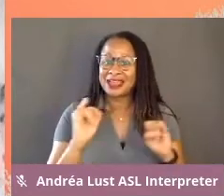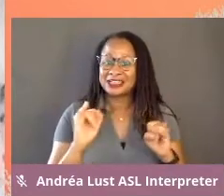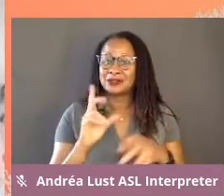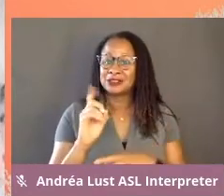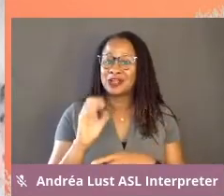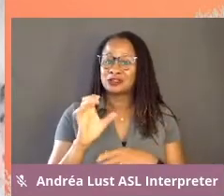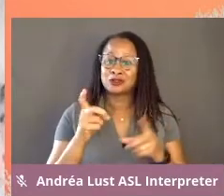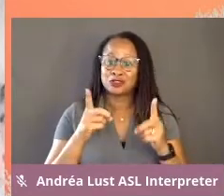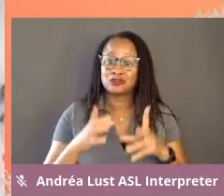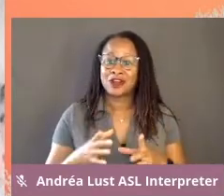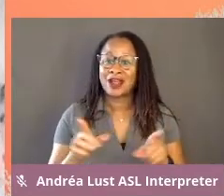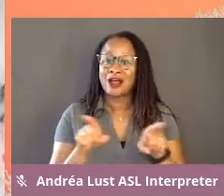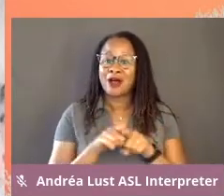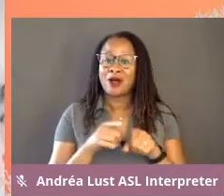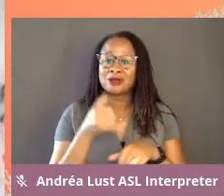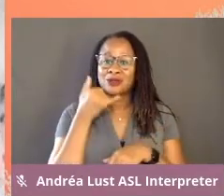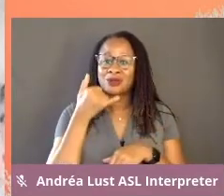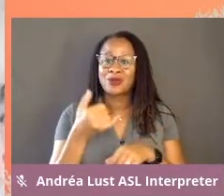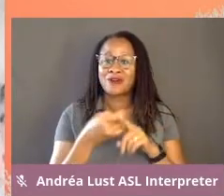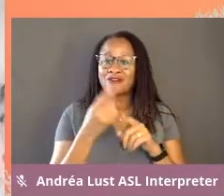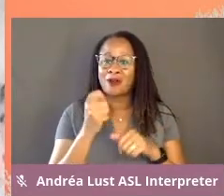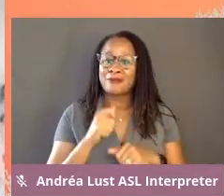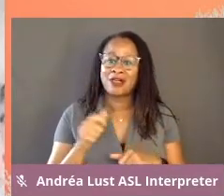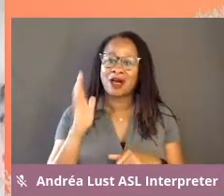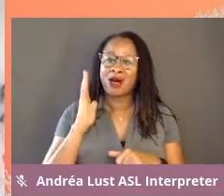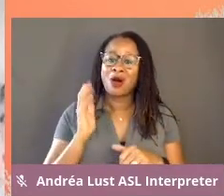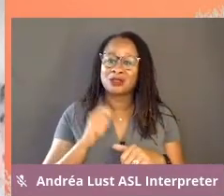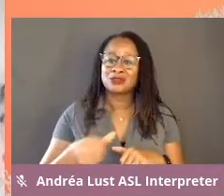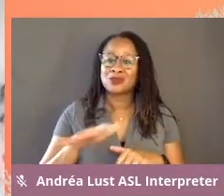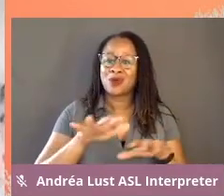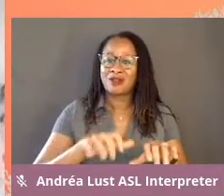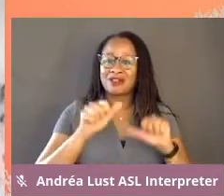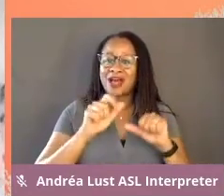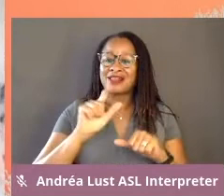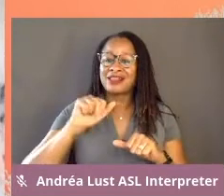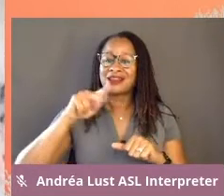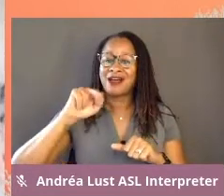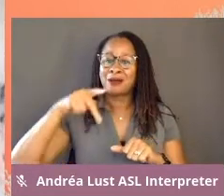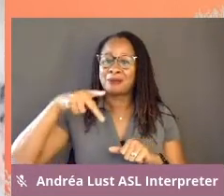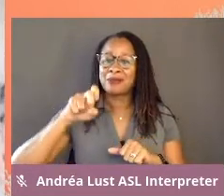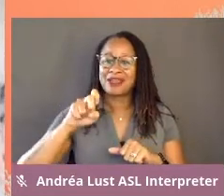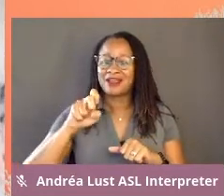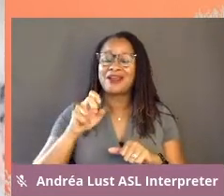and I'm calling from the ancestral and occupied Lenape land in Brooklyn.